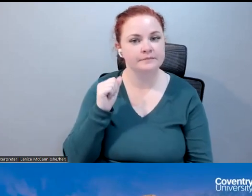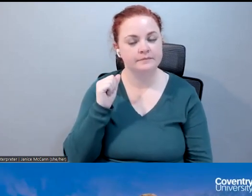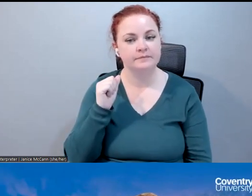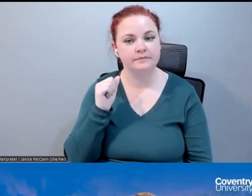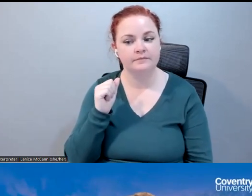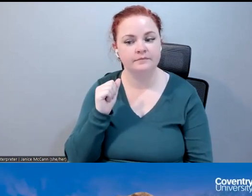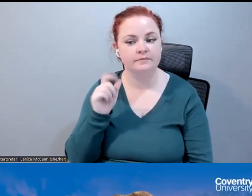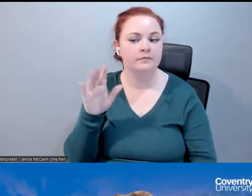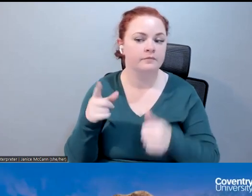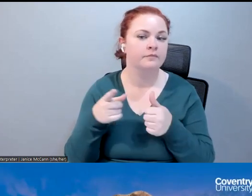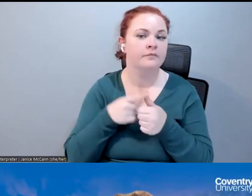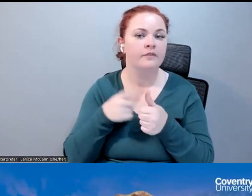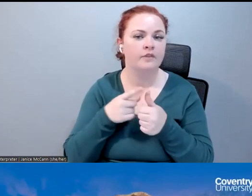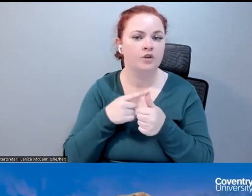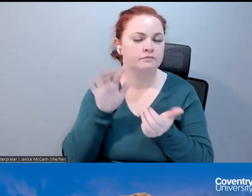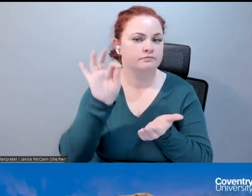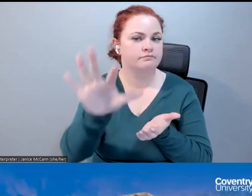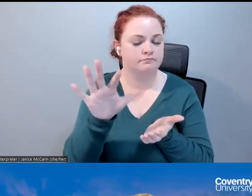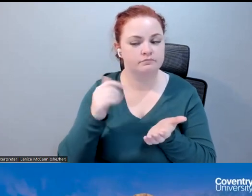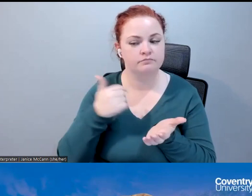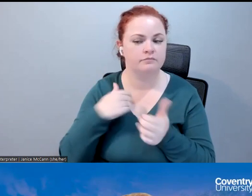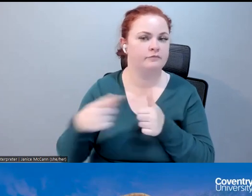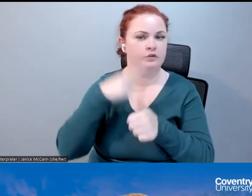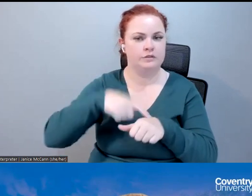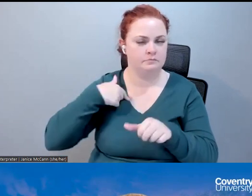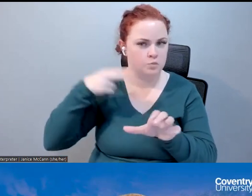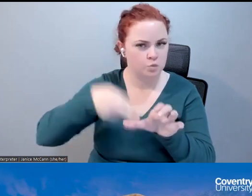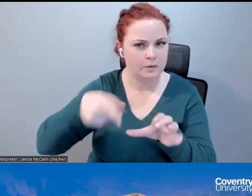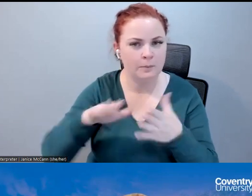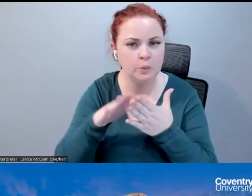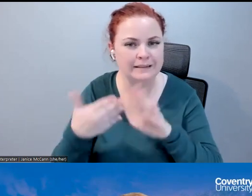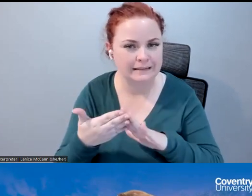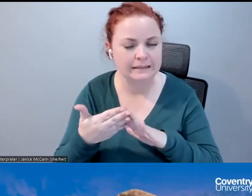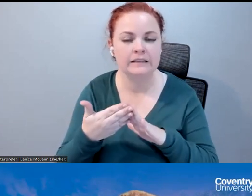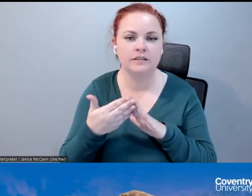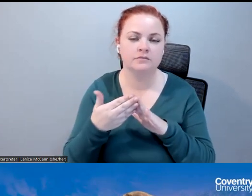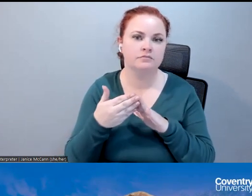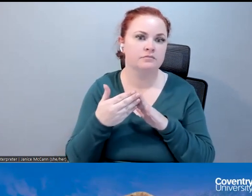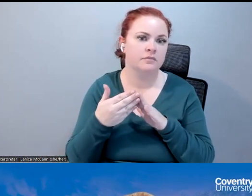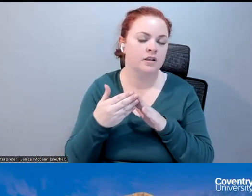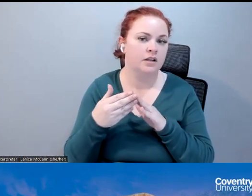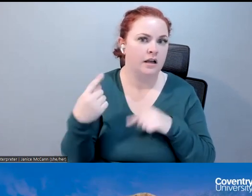wanted to say this is the first time I've joined the community, and I have been sitting in the background making loads of